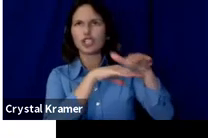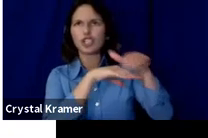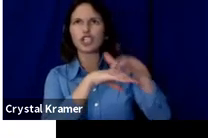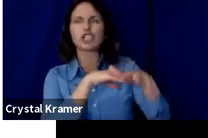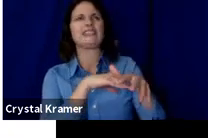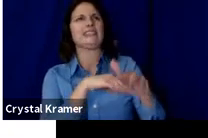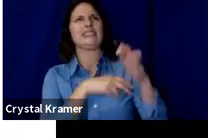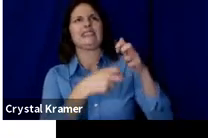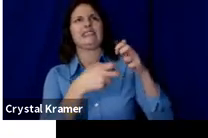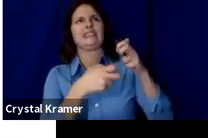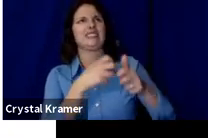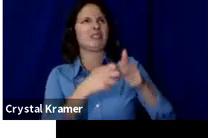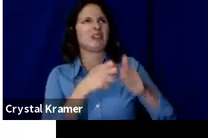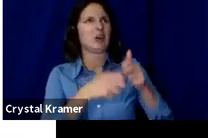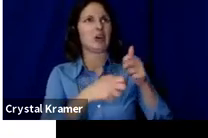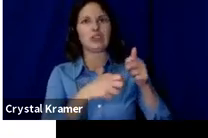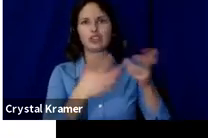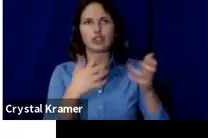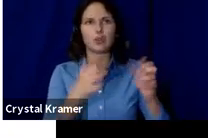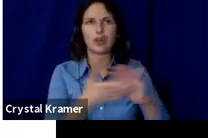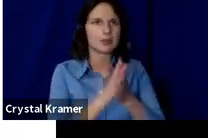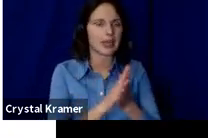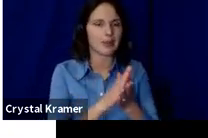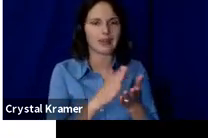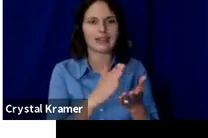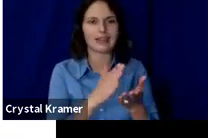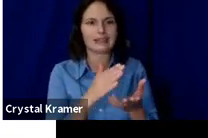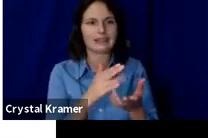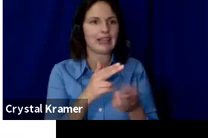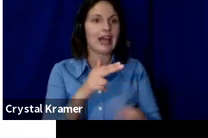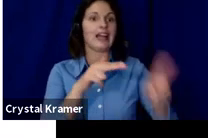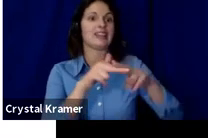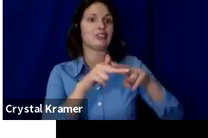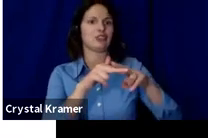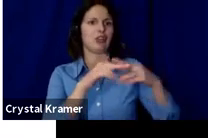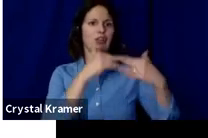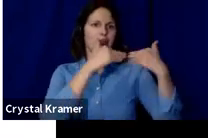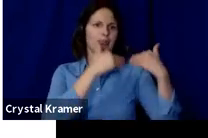an additional burden in trying to connect with your donors.